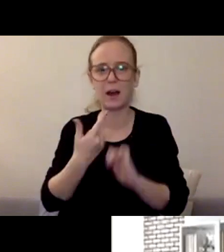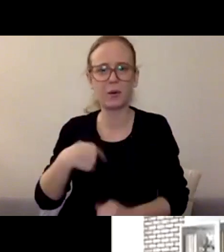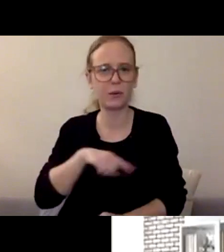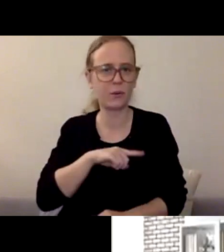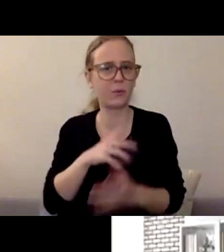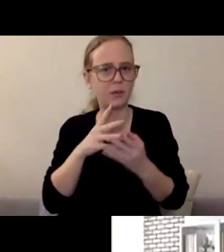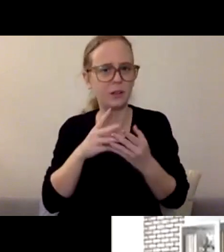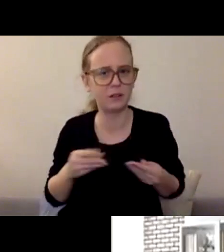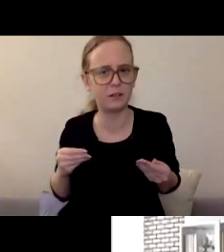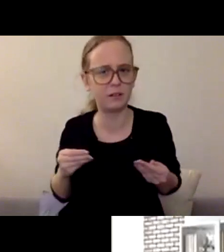Well, there's some of that.